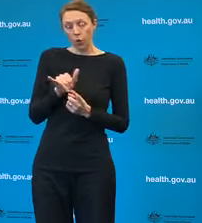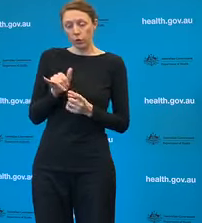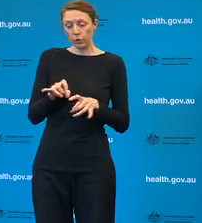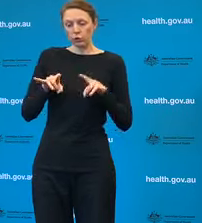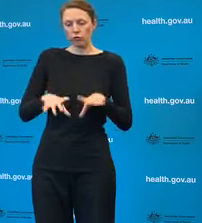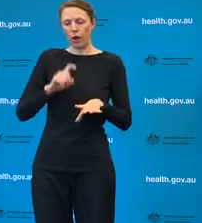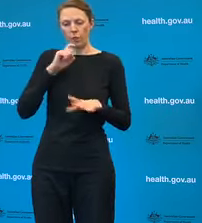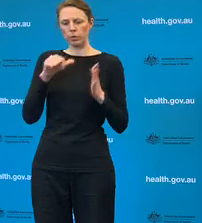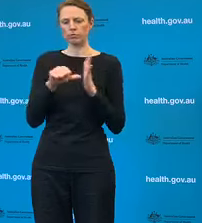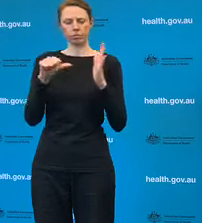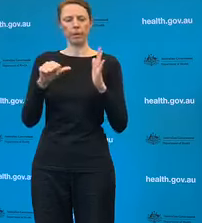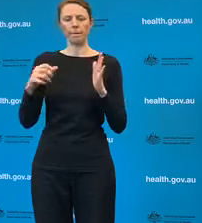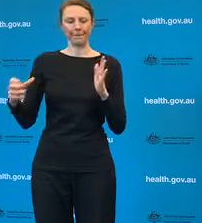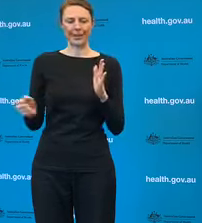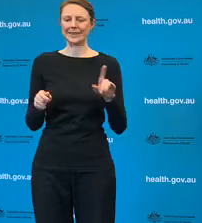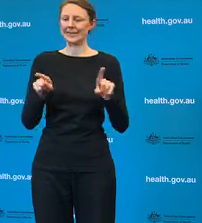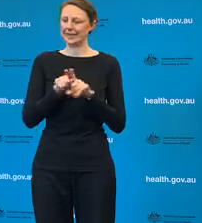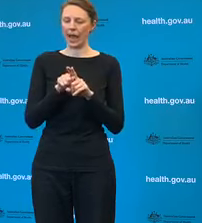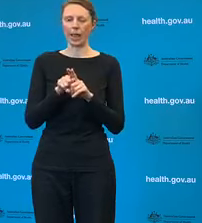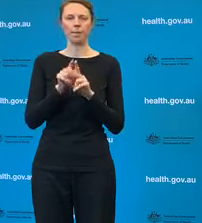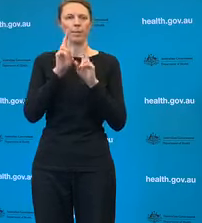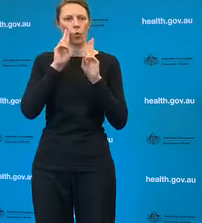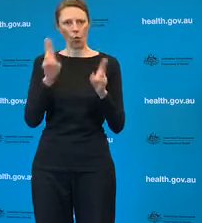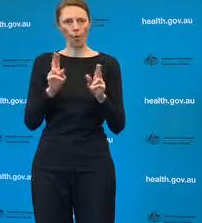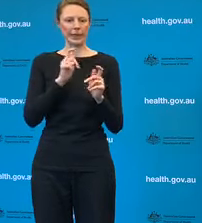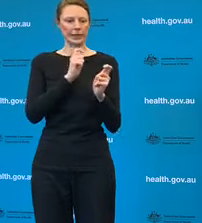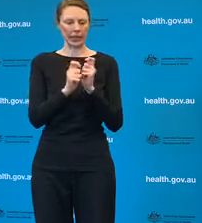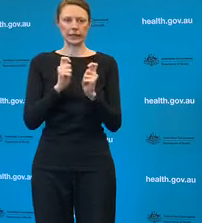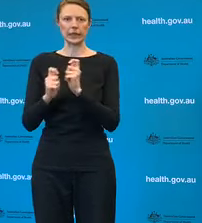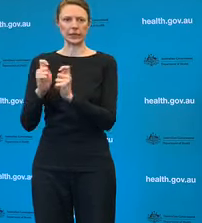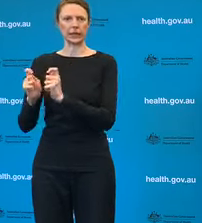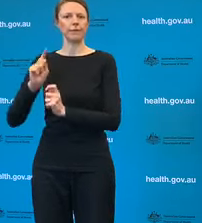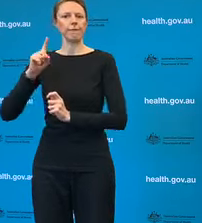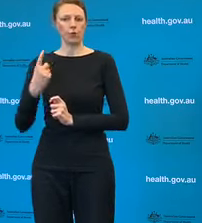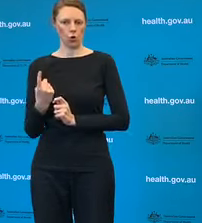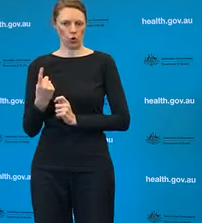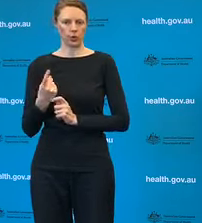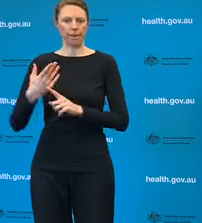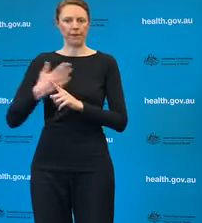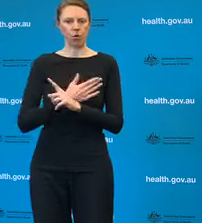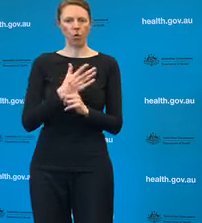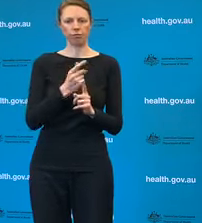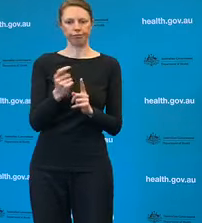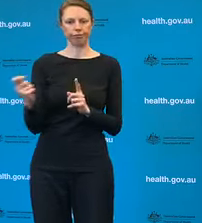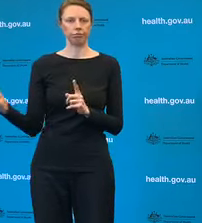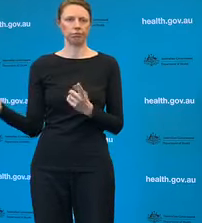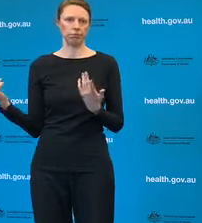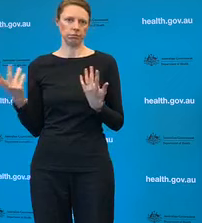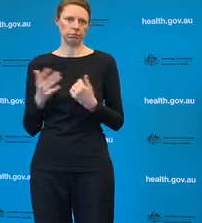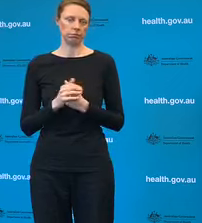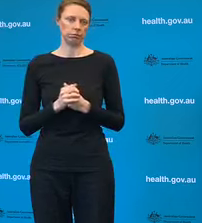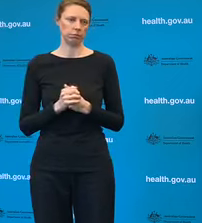any normal vaccine? I guess my question boils down to: will this be a normal process getting this vaccine approved or will it be kind of